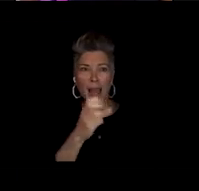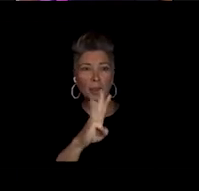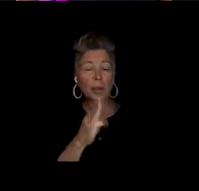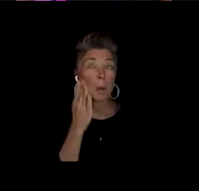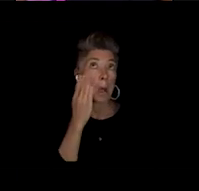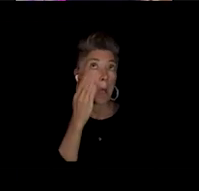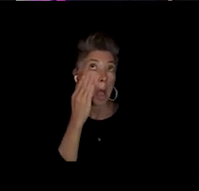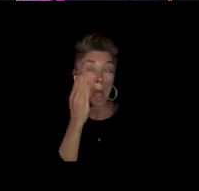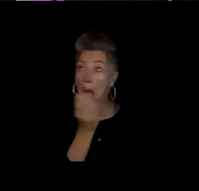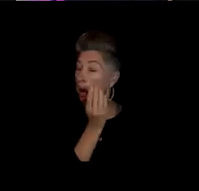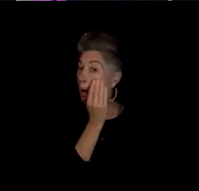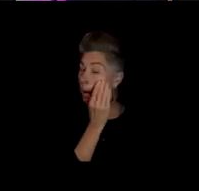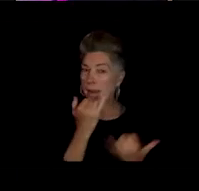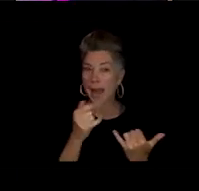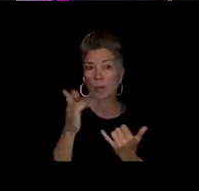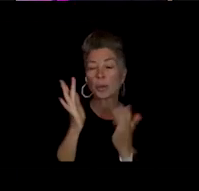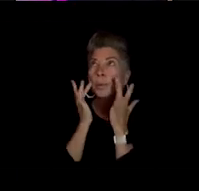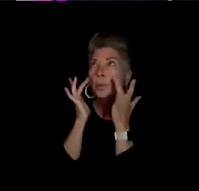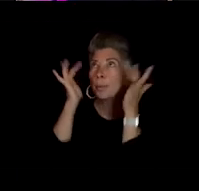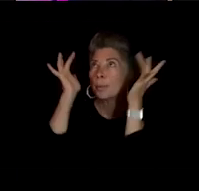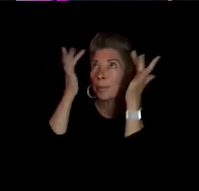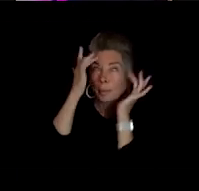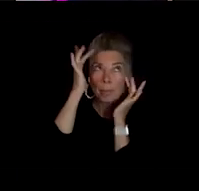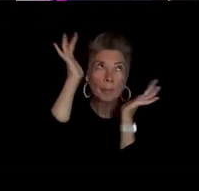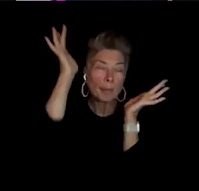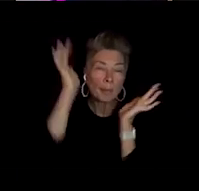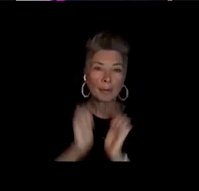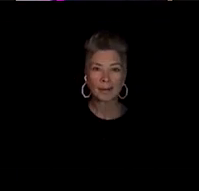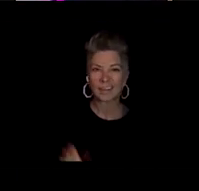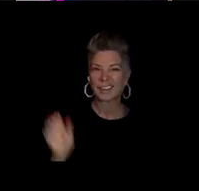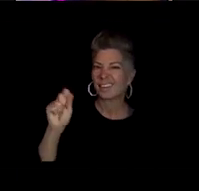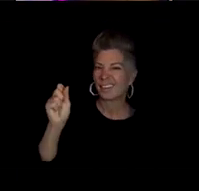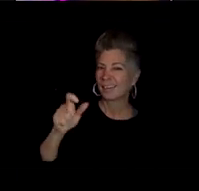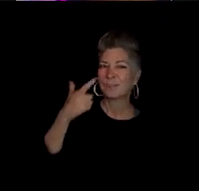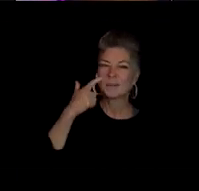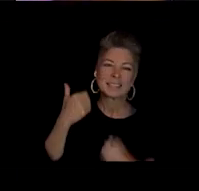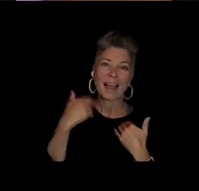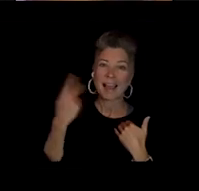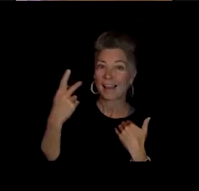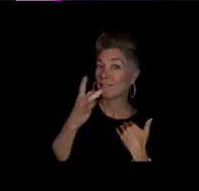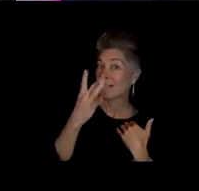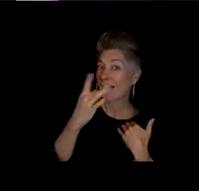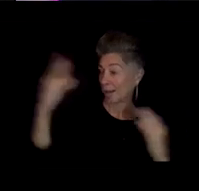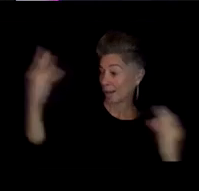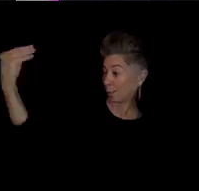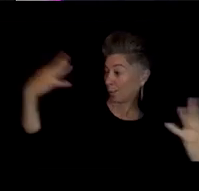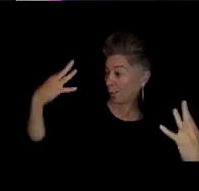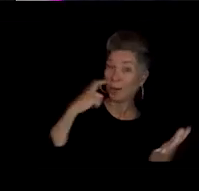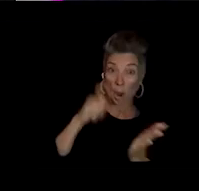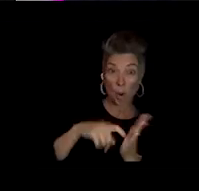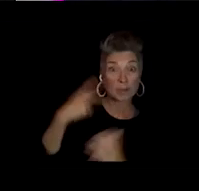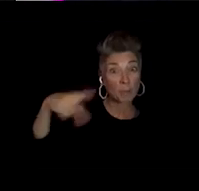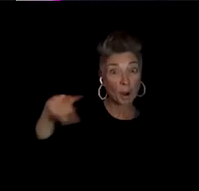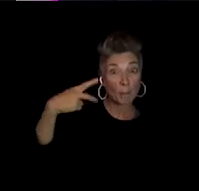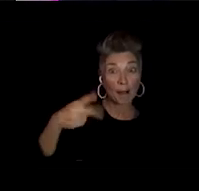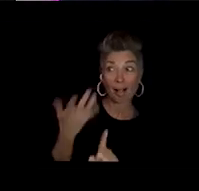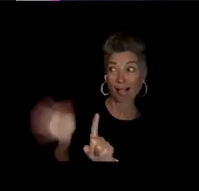And yeah, it's like the light. Cause I got lighting down as you can see there's lighting, there's lights.